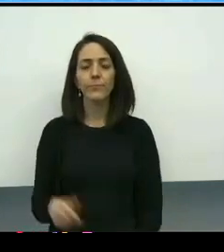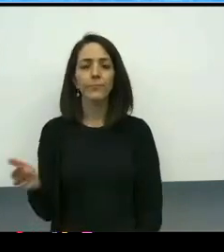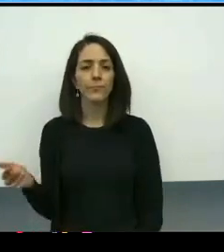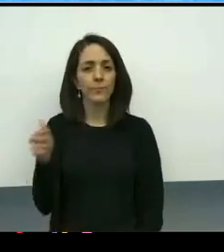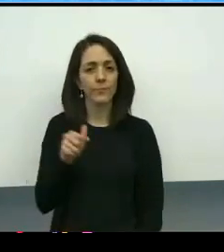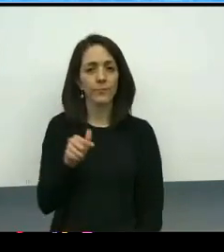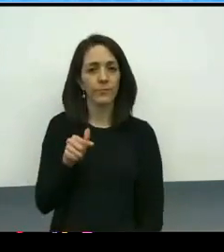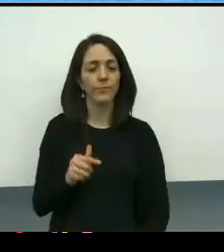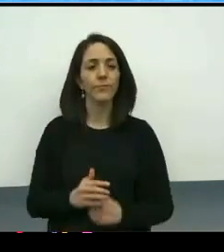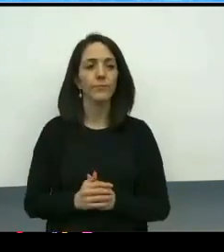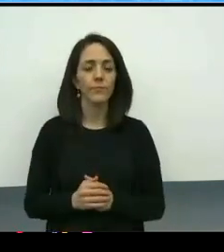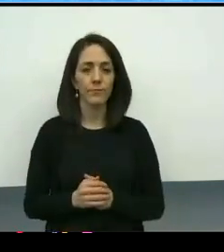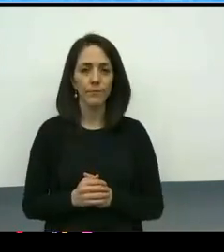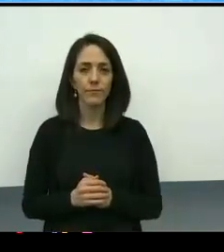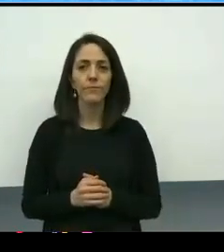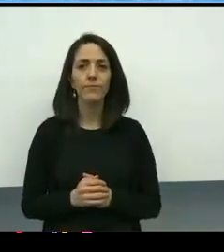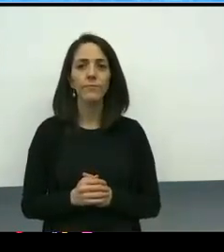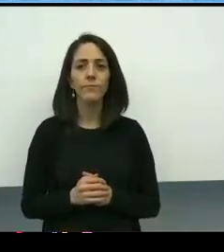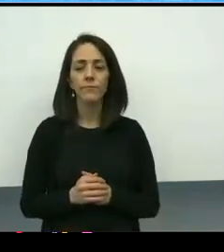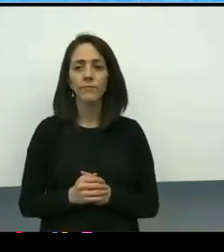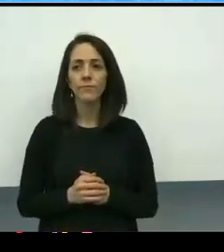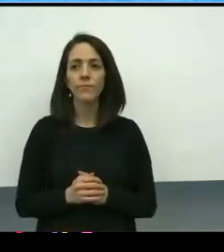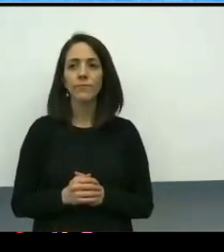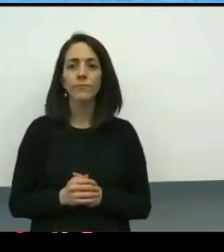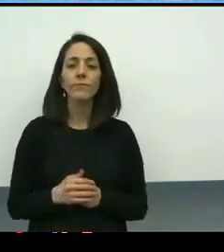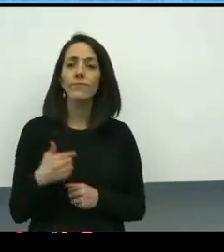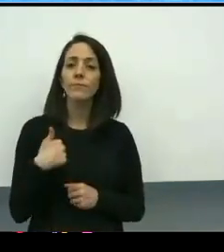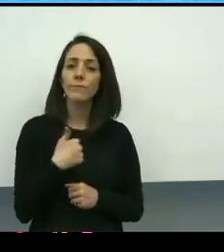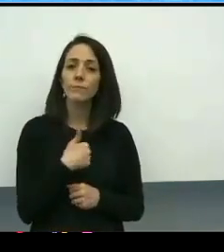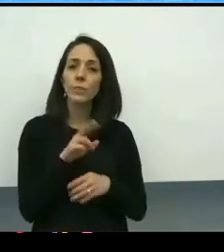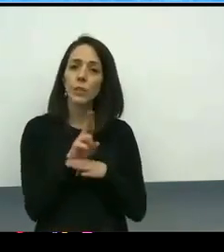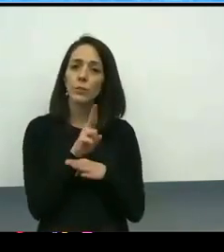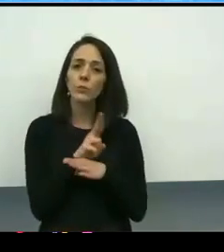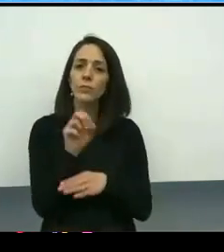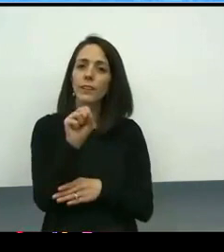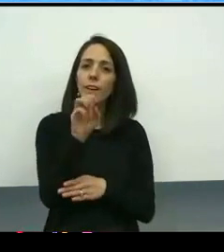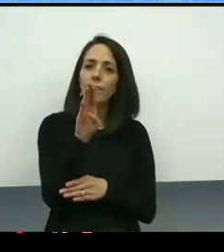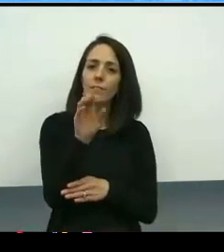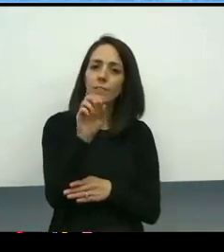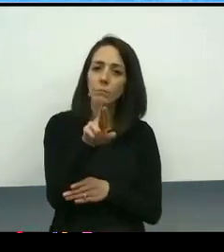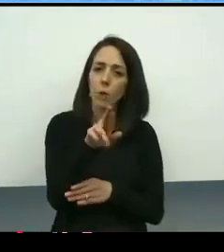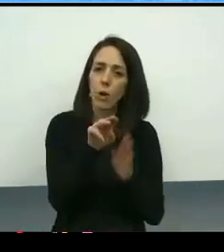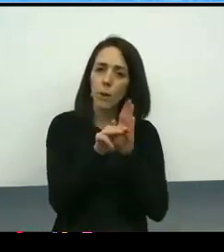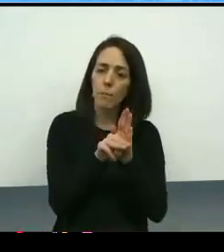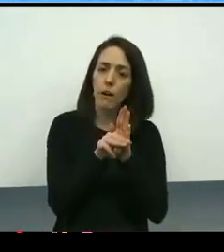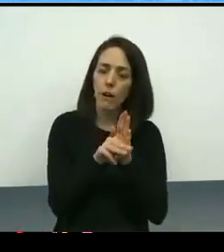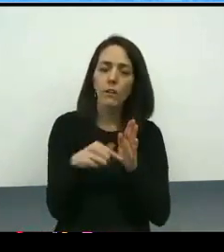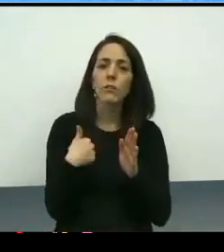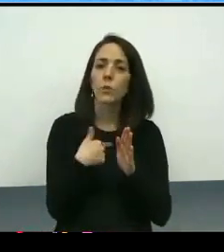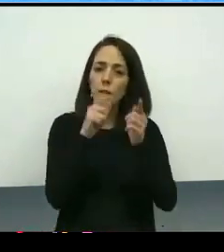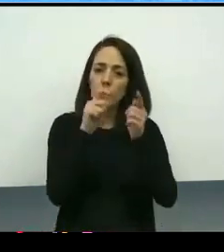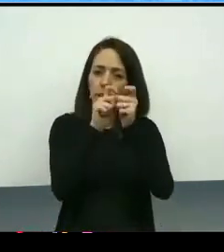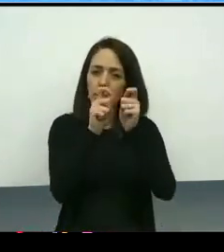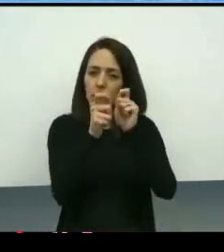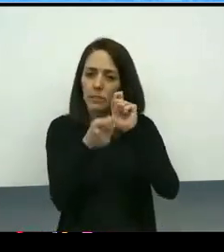As Alice referenced, and was on the last slide, we are using the SBAR model, which we have adapted and customized